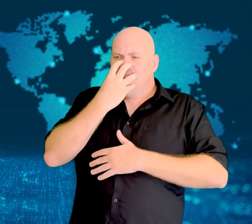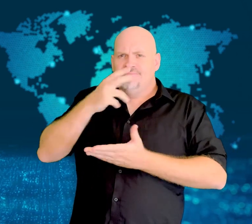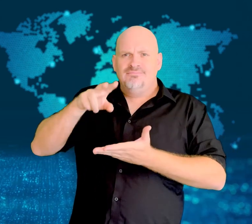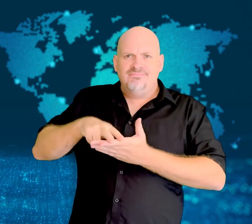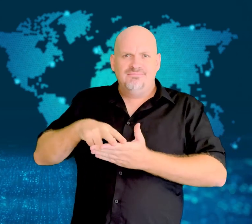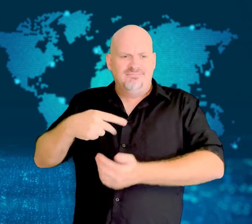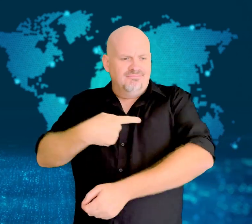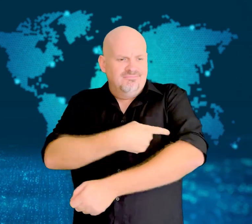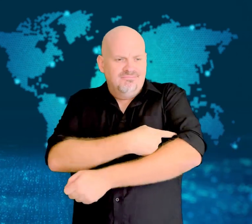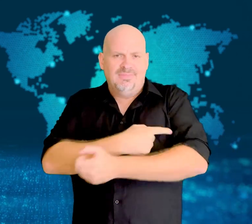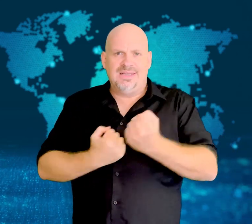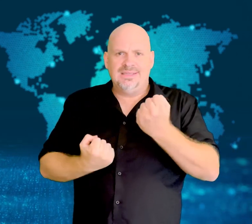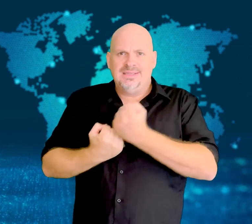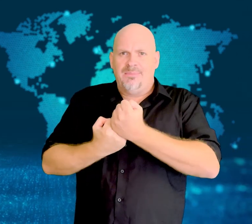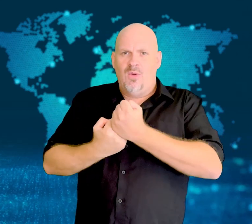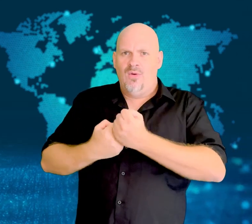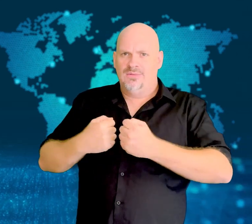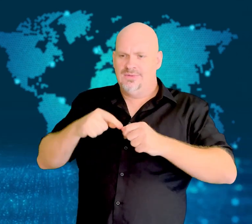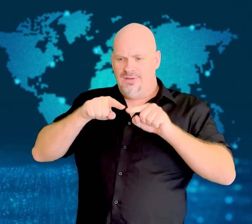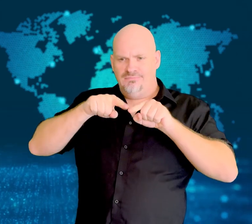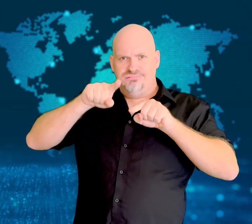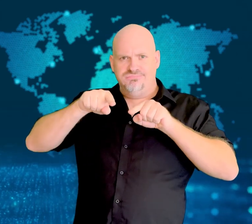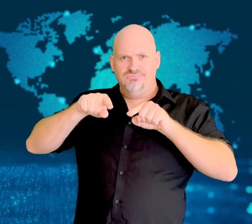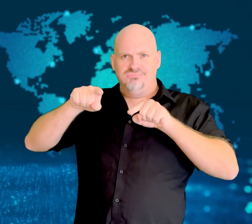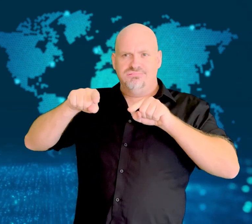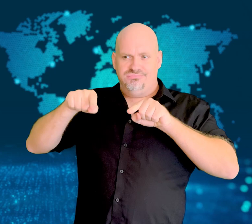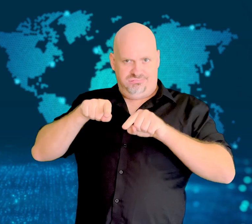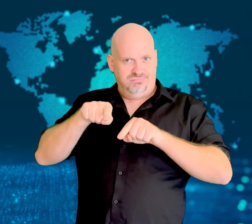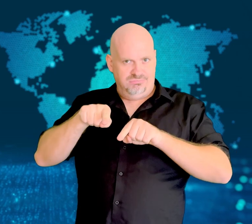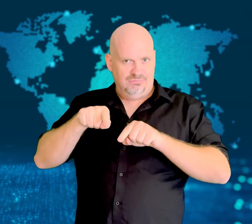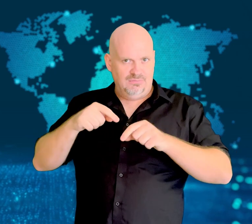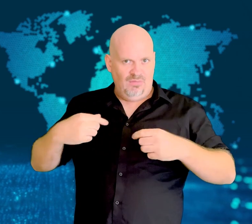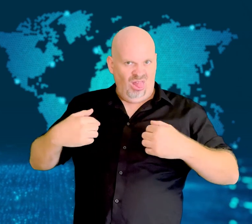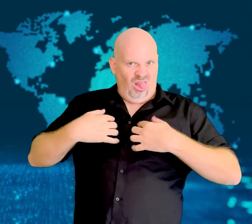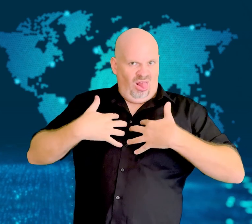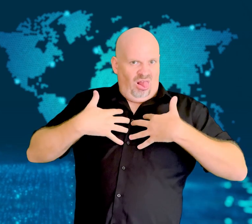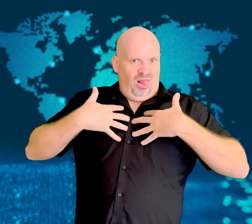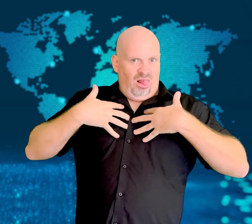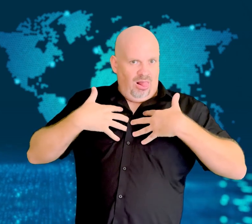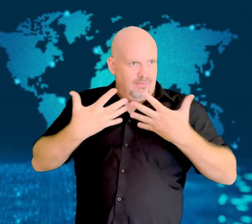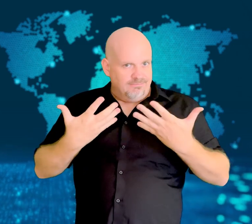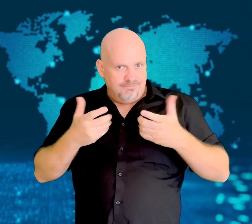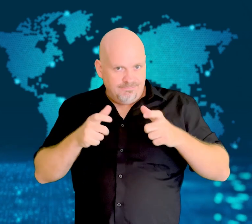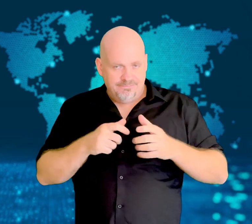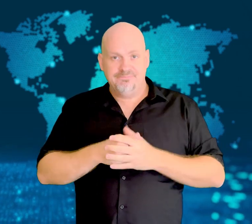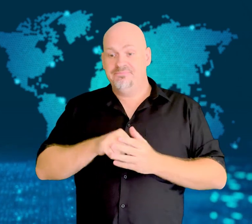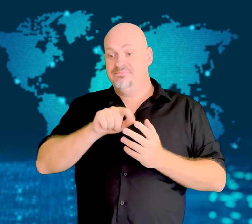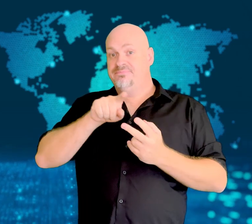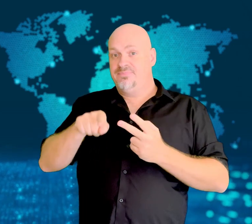the lungs of intensive care patients on life support.